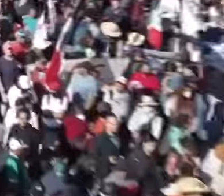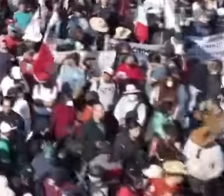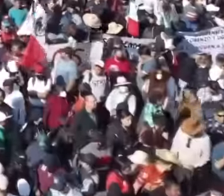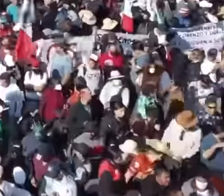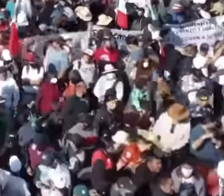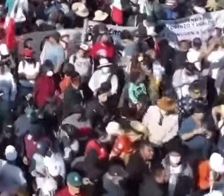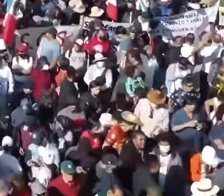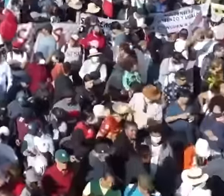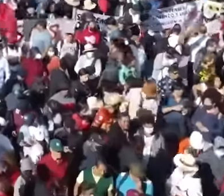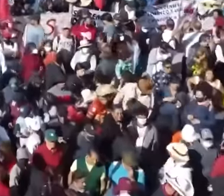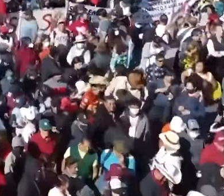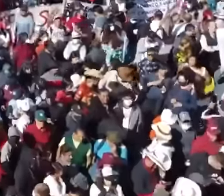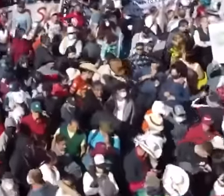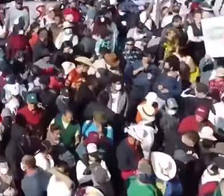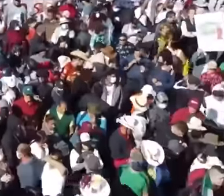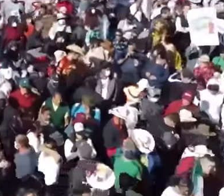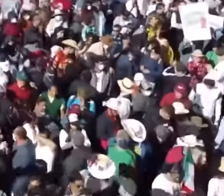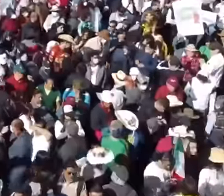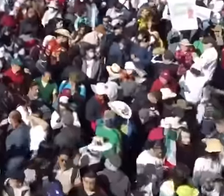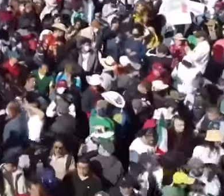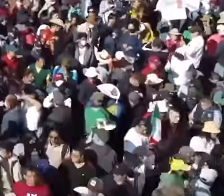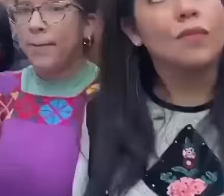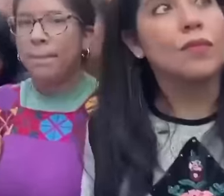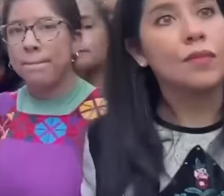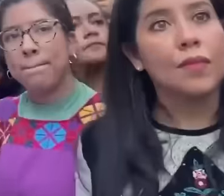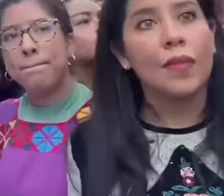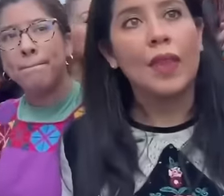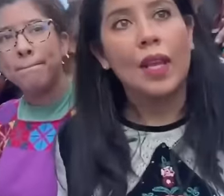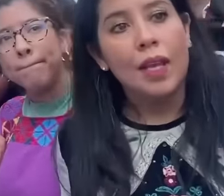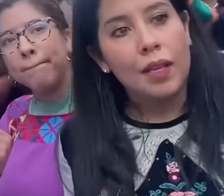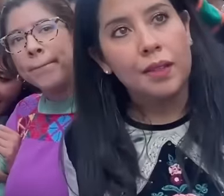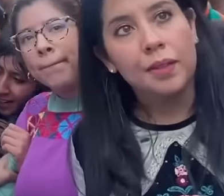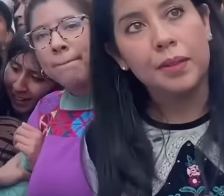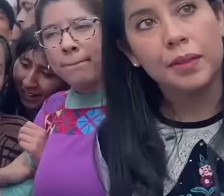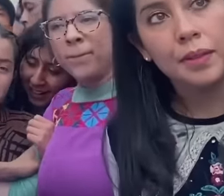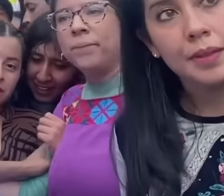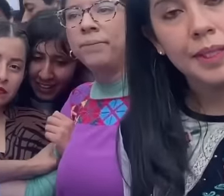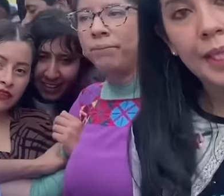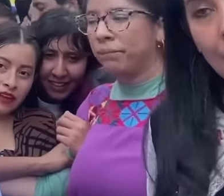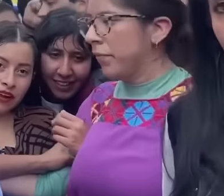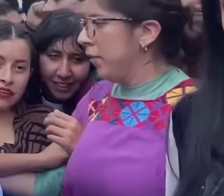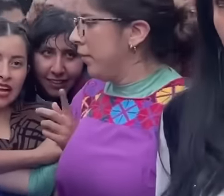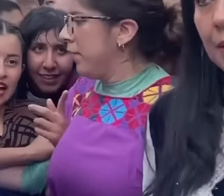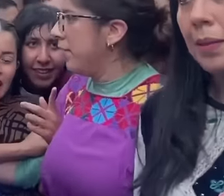of Mexico is reporting every day in the morning And that is where the